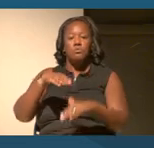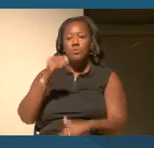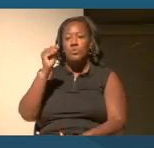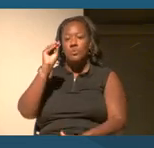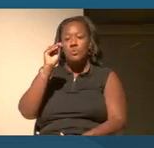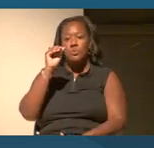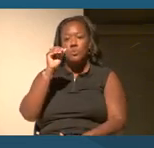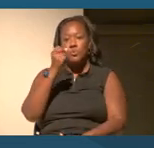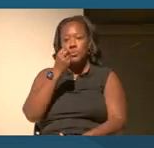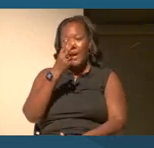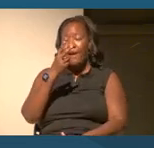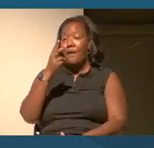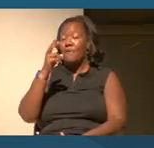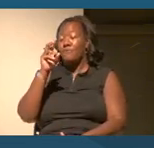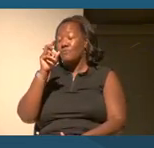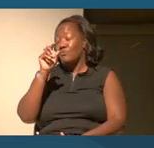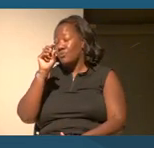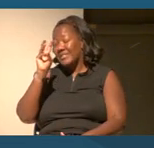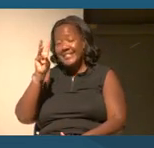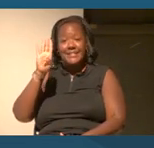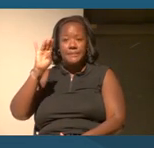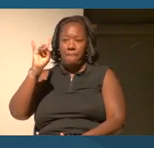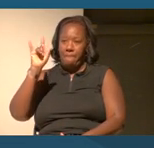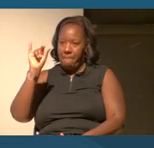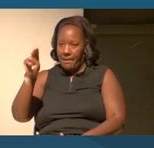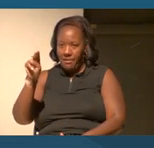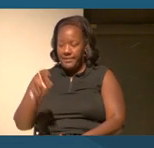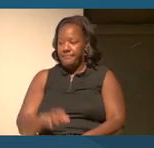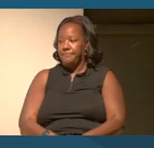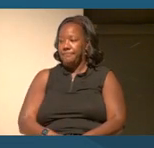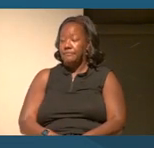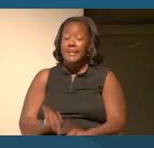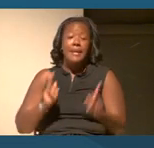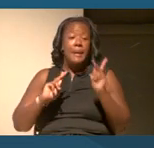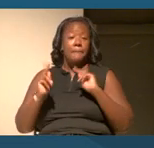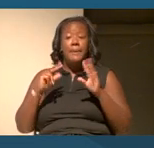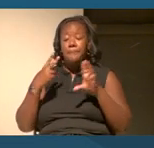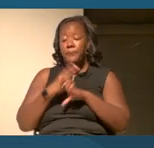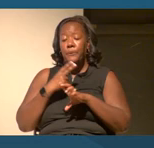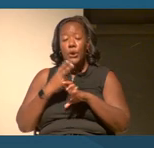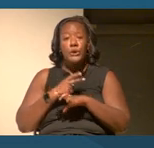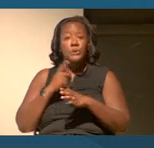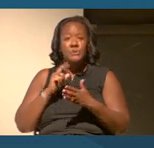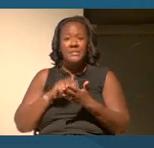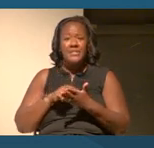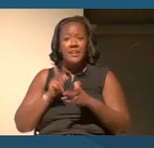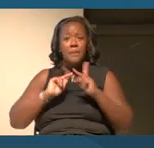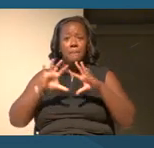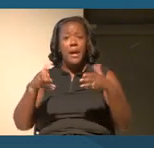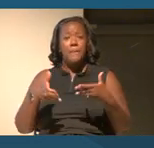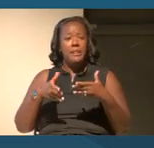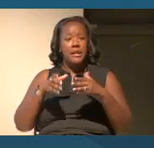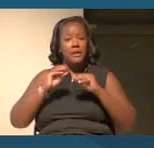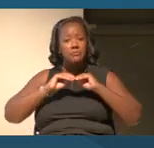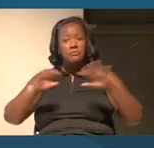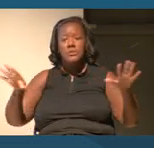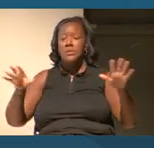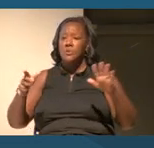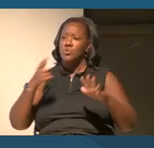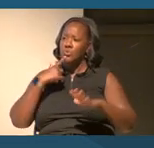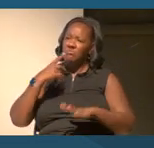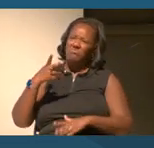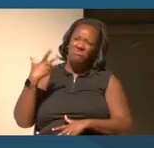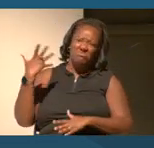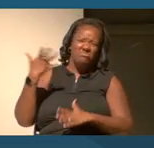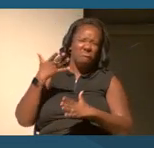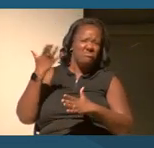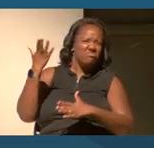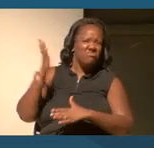But people everywhere are using public forums to condemn racism and colorism and to promote